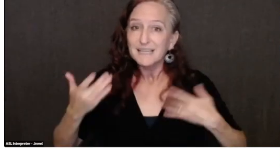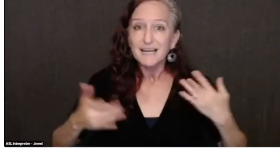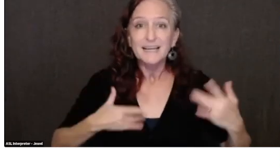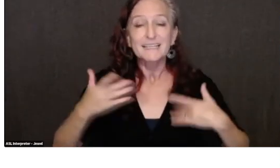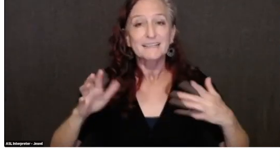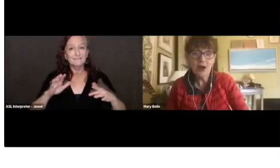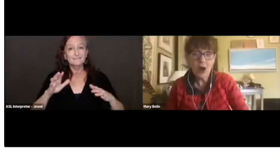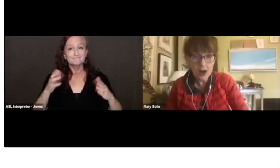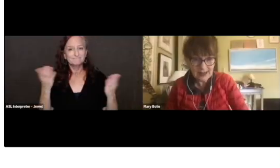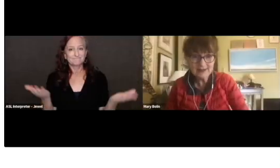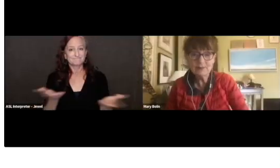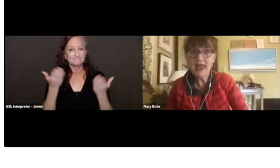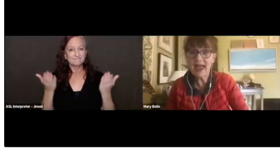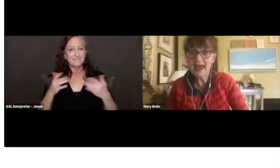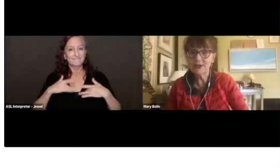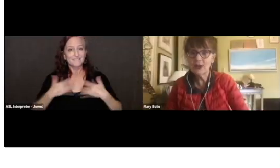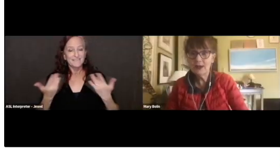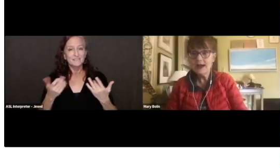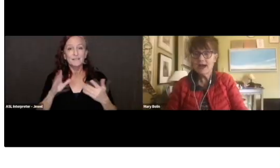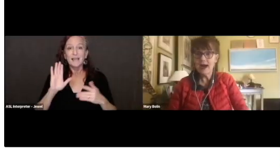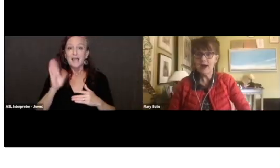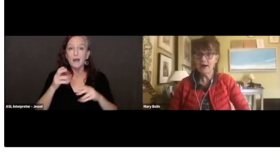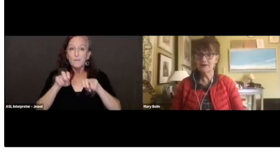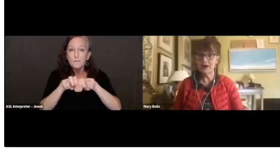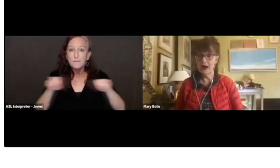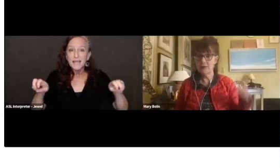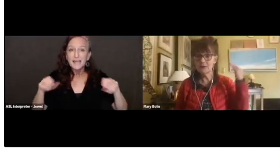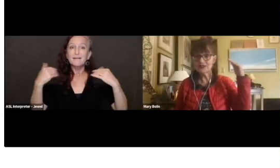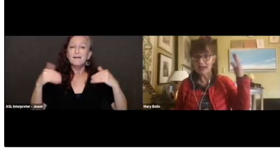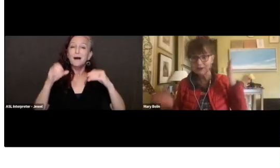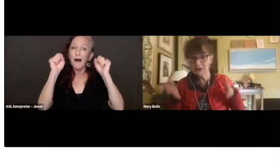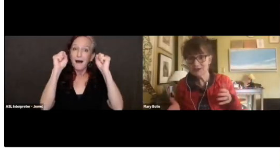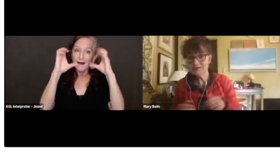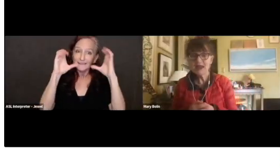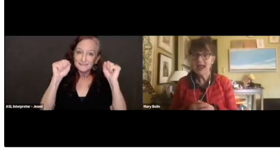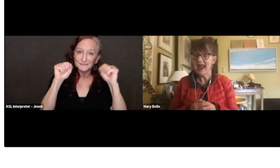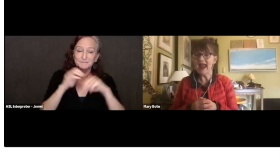We have an awesome panel of presenters.